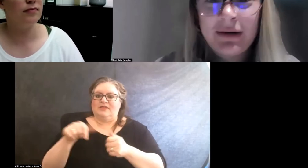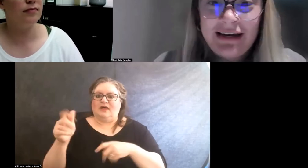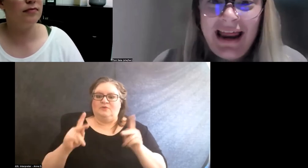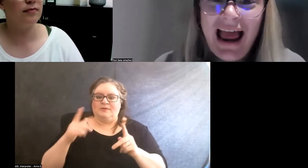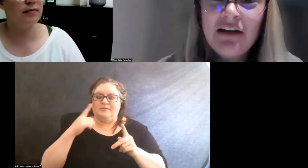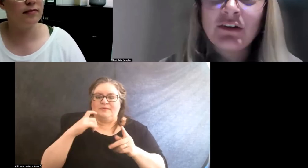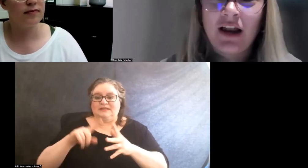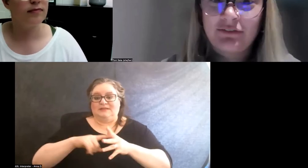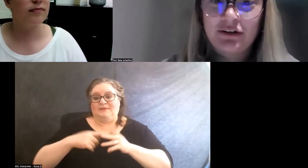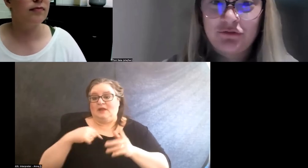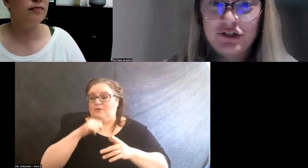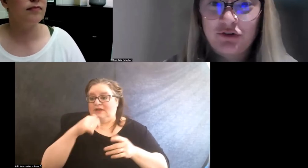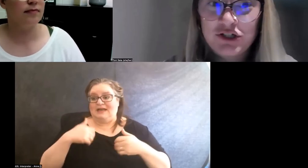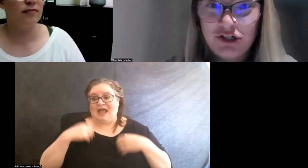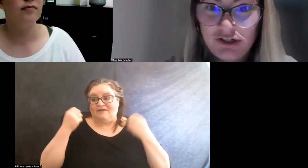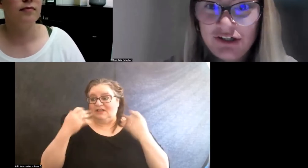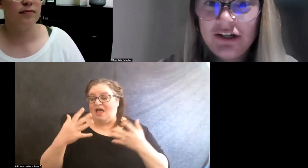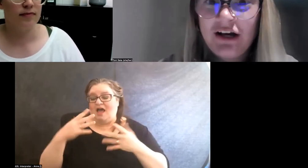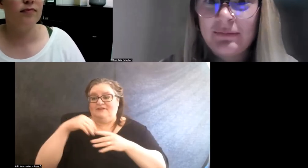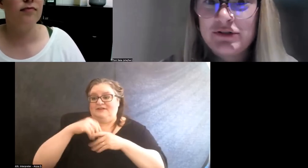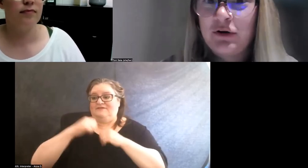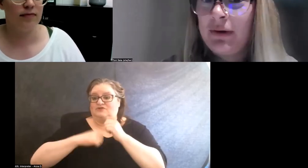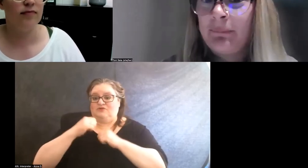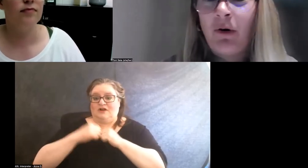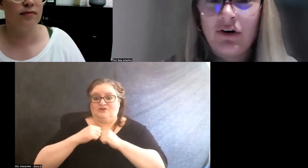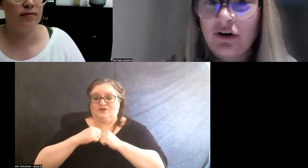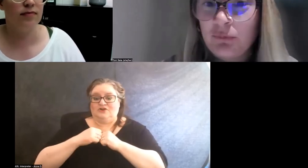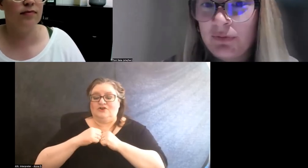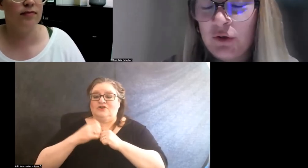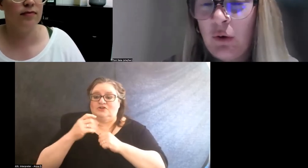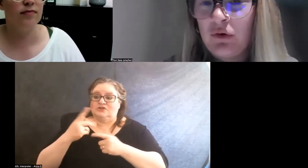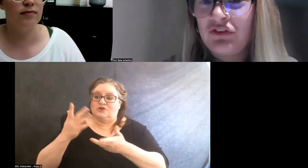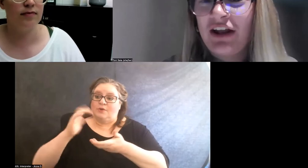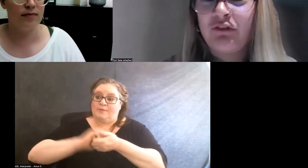we didn't have a lot of infrastructure so we partnered with the local center